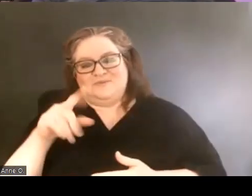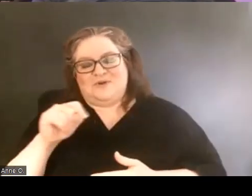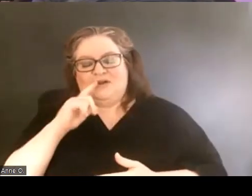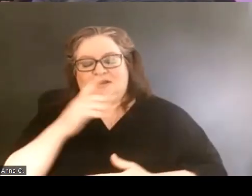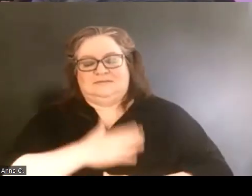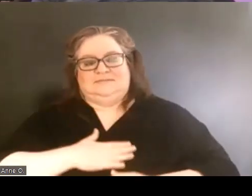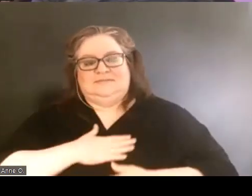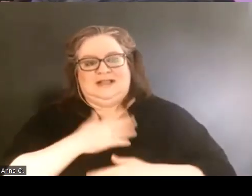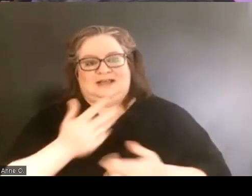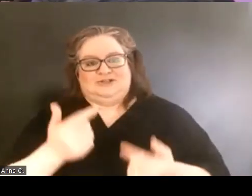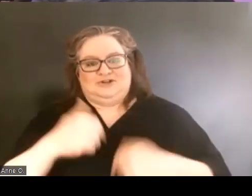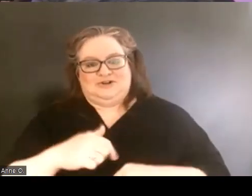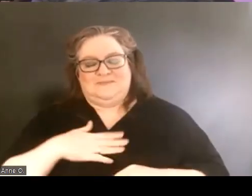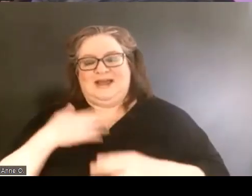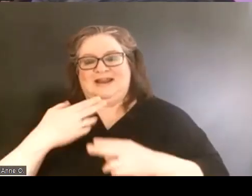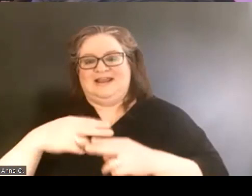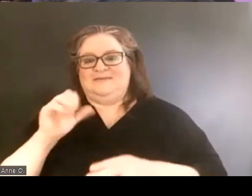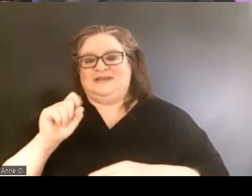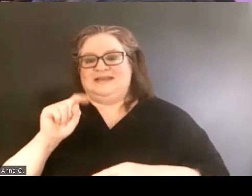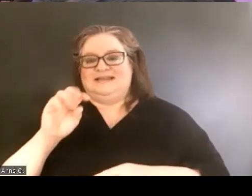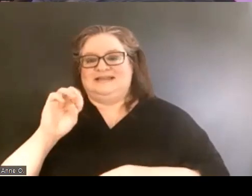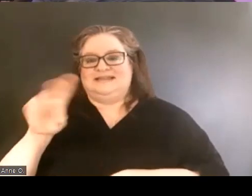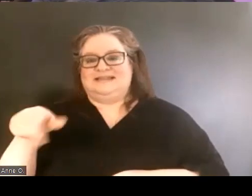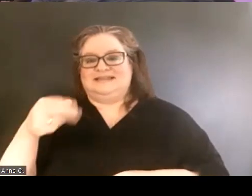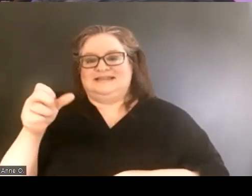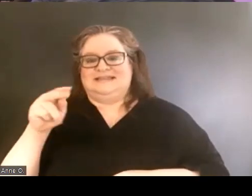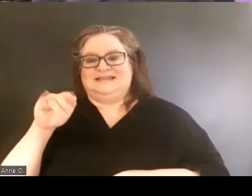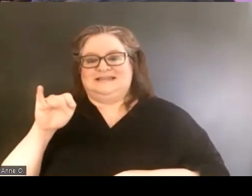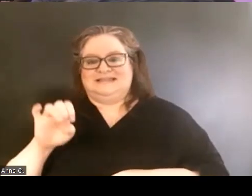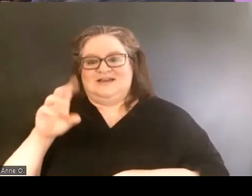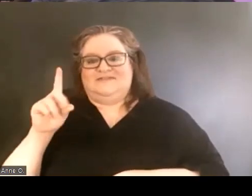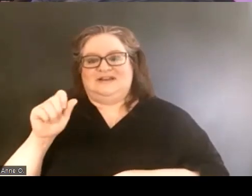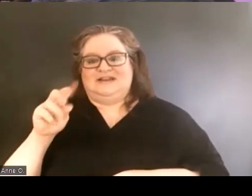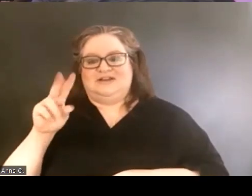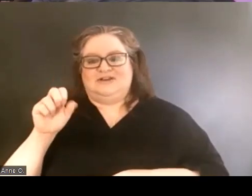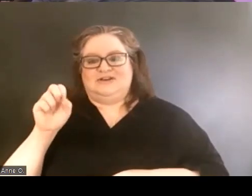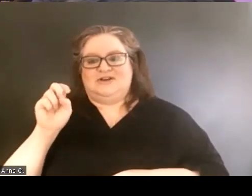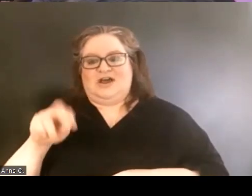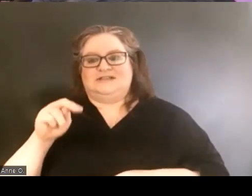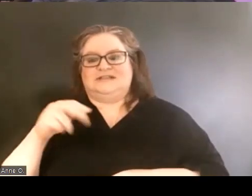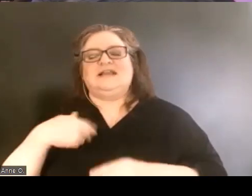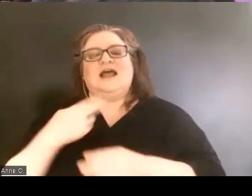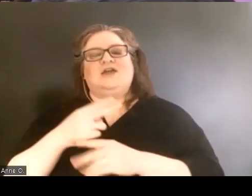My name is Stephanie Dawson and I use she her pronouns. I am the director of the Miller Center